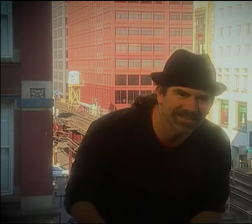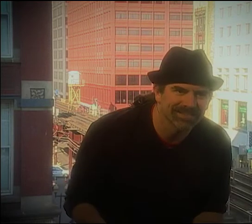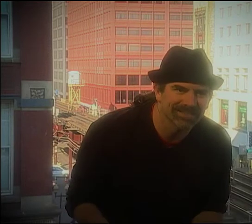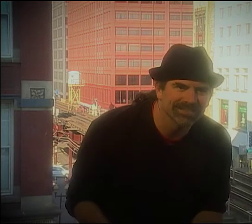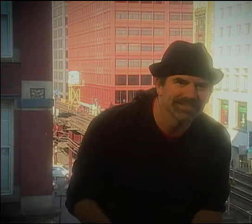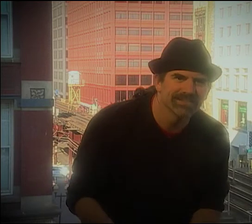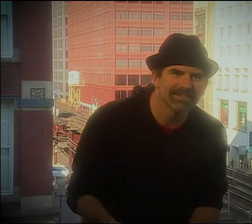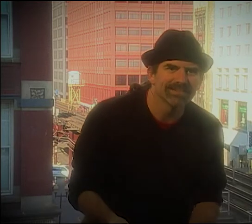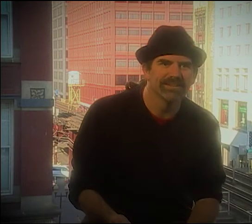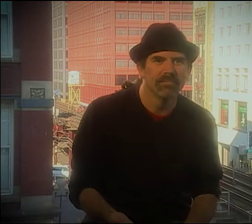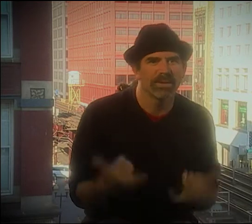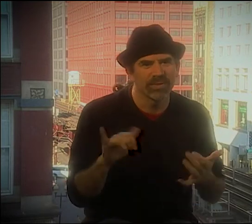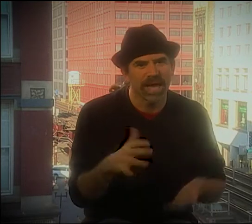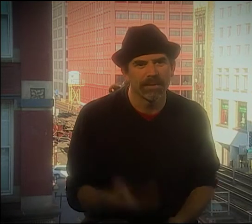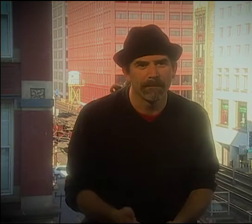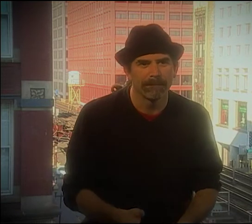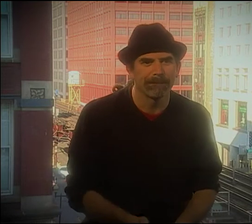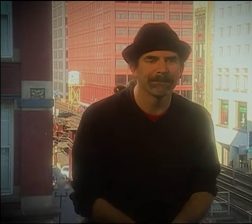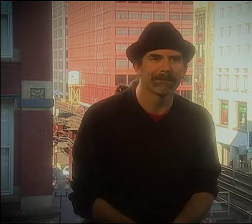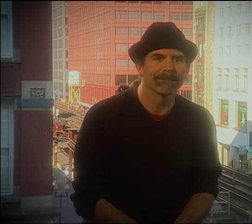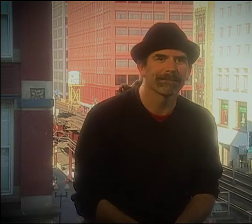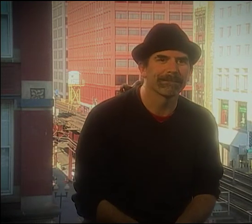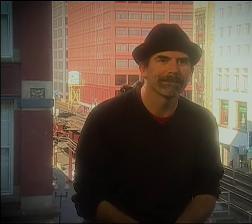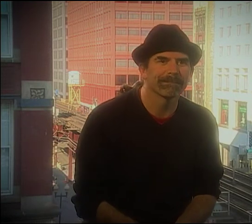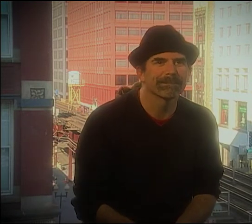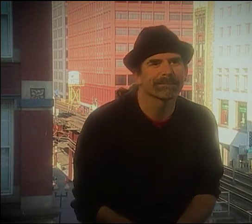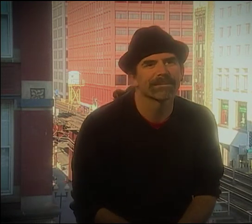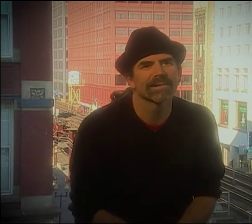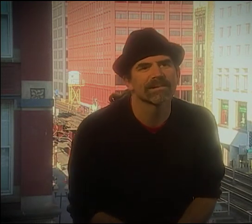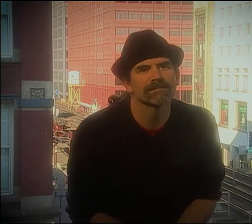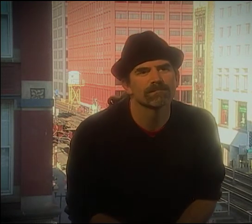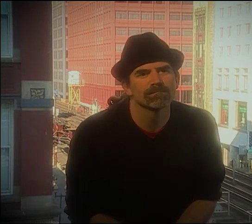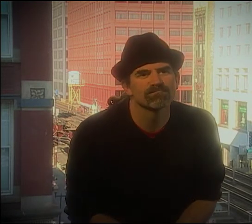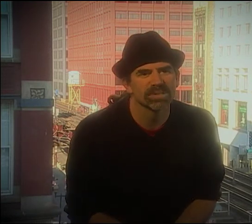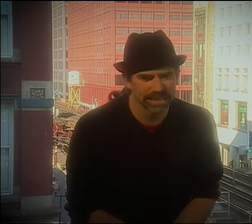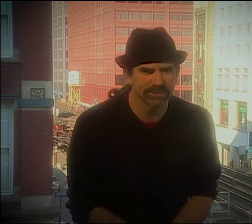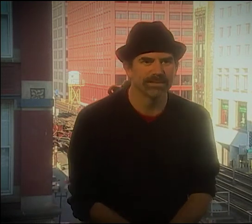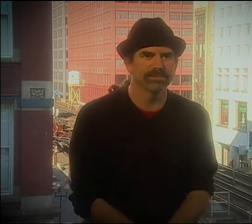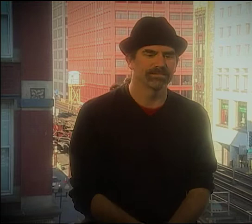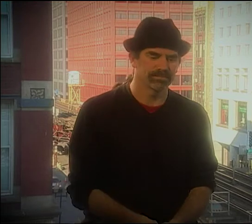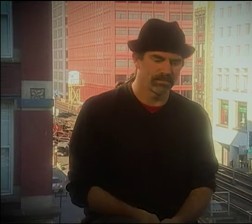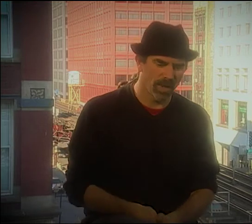HE COVERS HIMSELF WITH THE COAT AND THEN WALKS AWAY. SEE? SO YOU CAN PLAY WITH THAT.